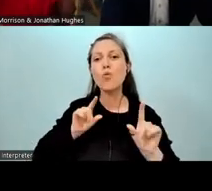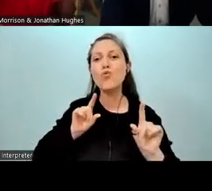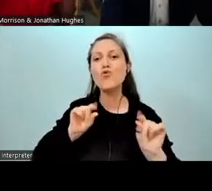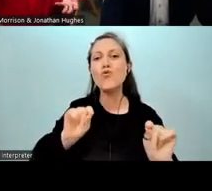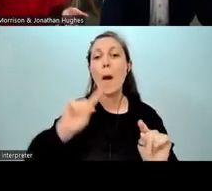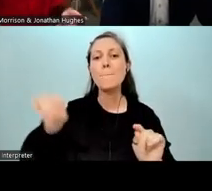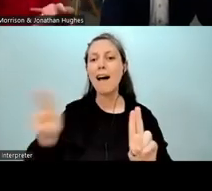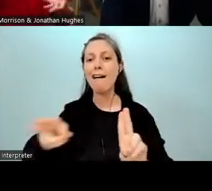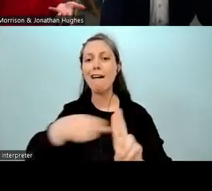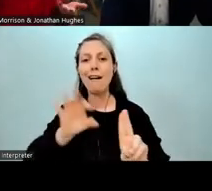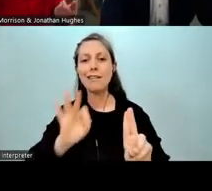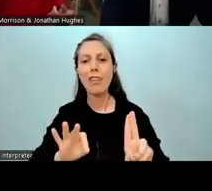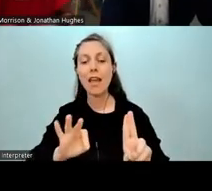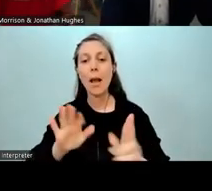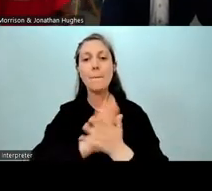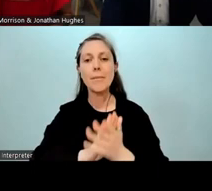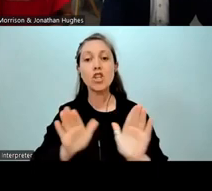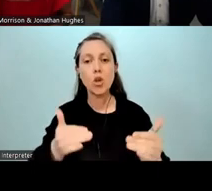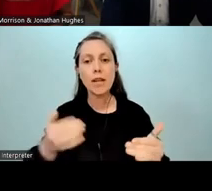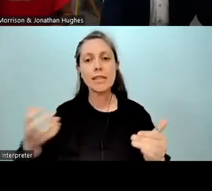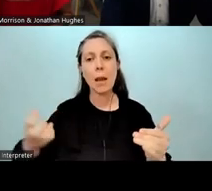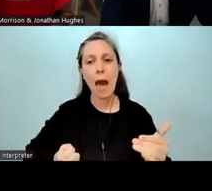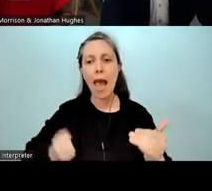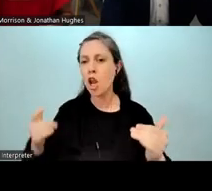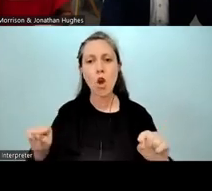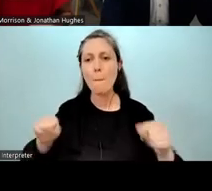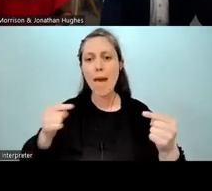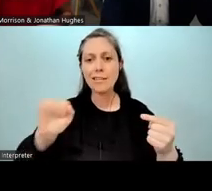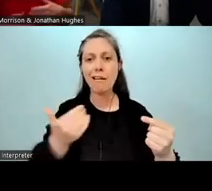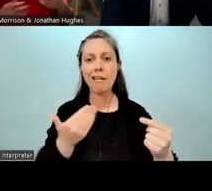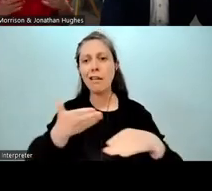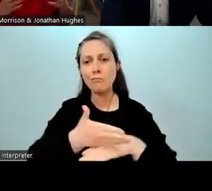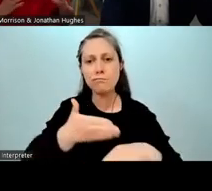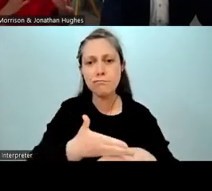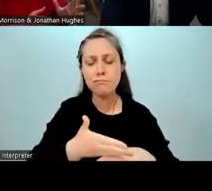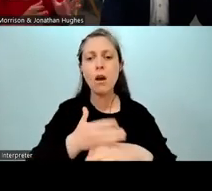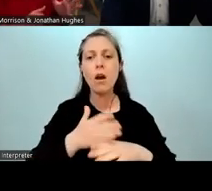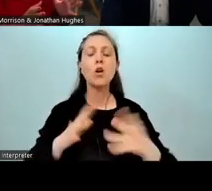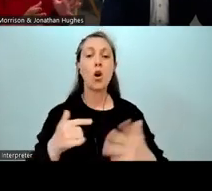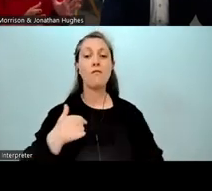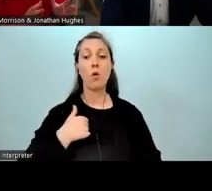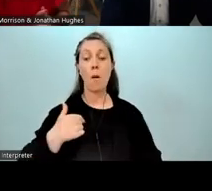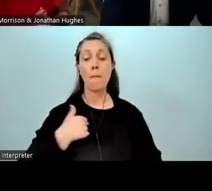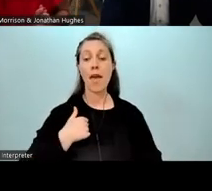they don't have the subsequent units and pay. So for me, this just happening